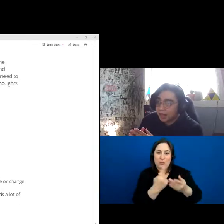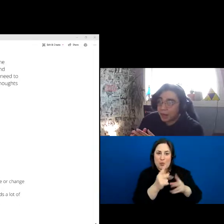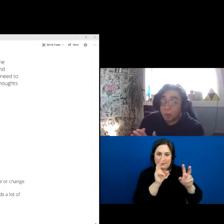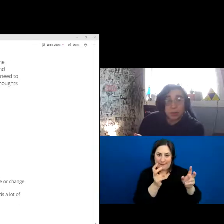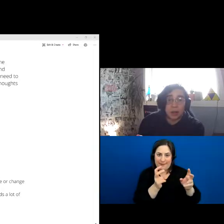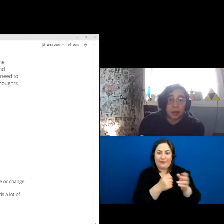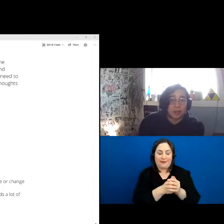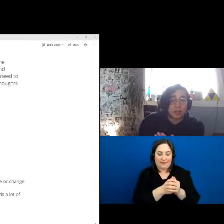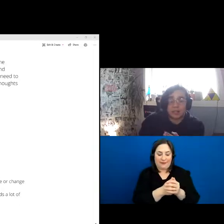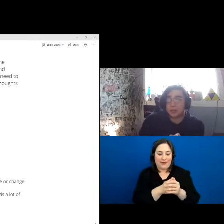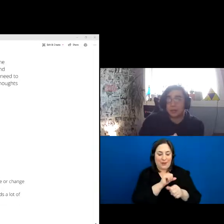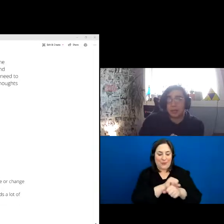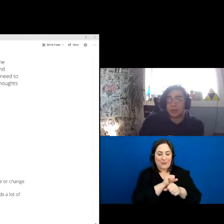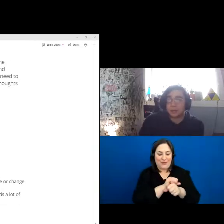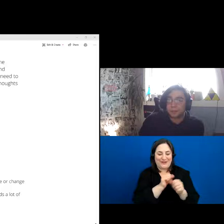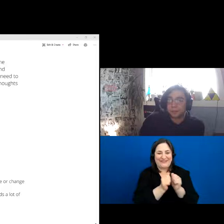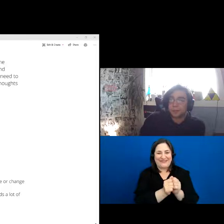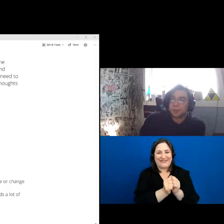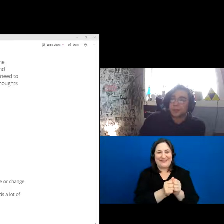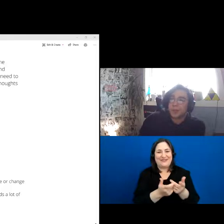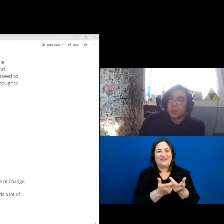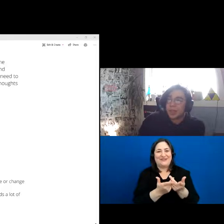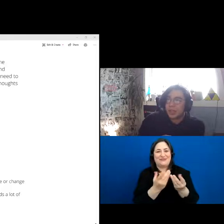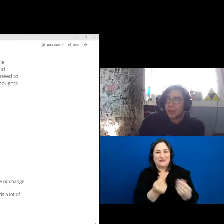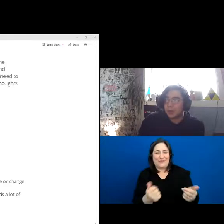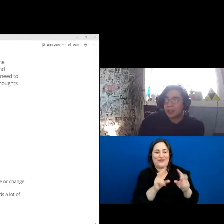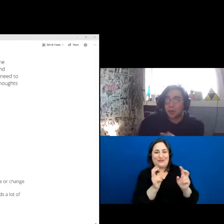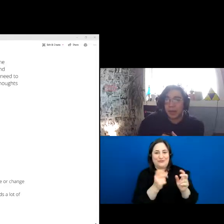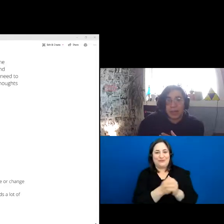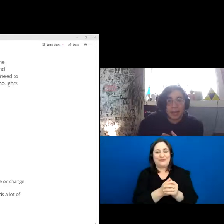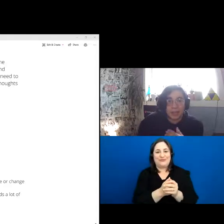and working on this issue together. There is no butting heads,